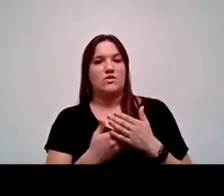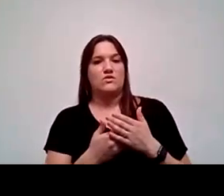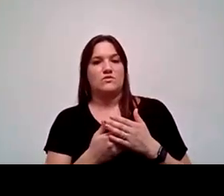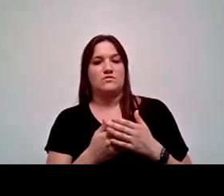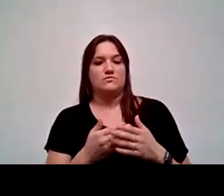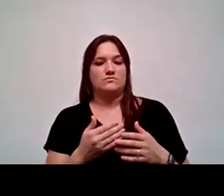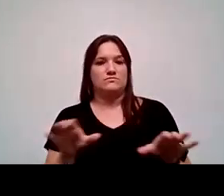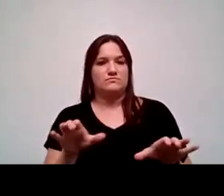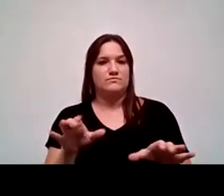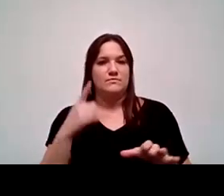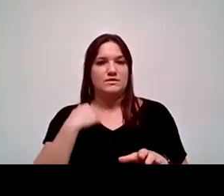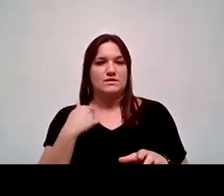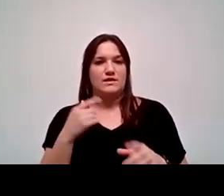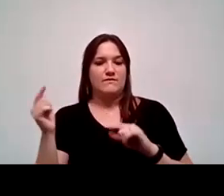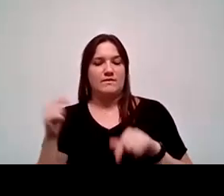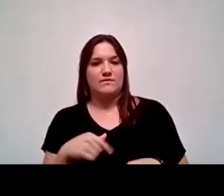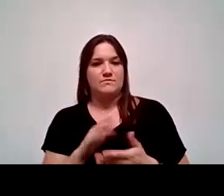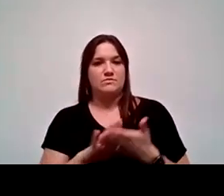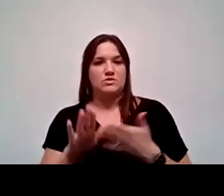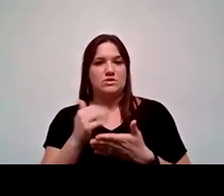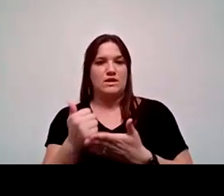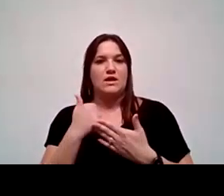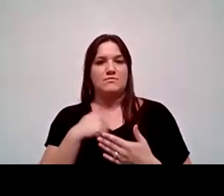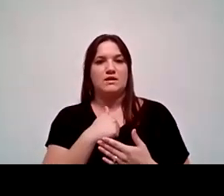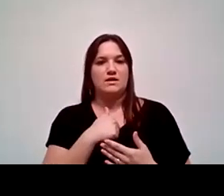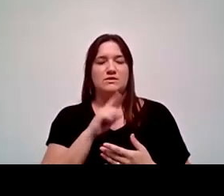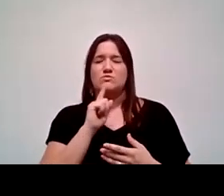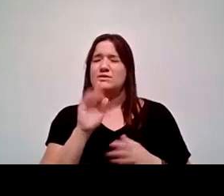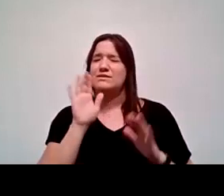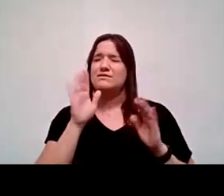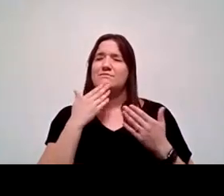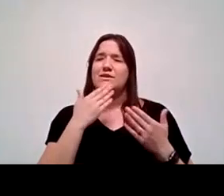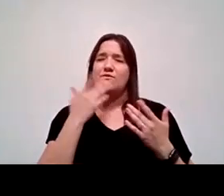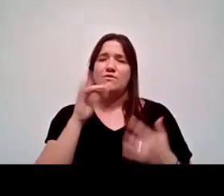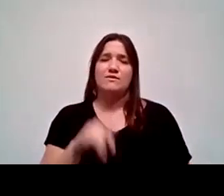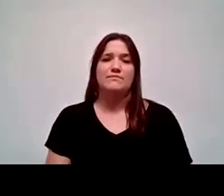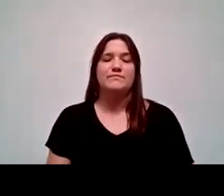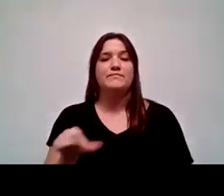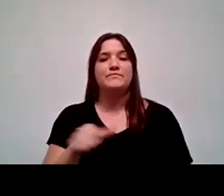because they have come to the college and have helped us. I'm very, very thankful for that. The other thing that we're looking to do is